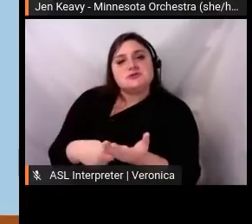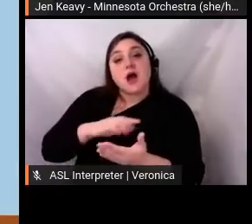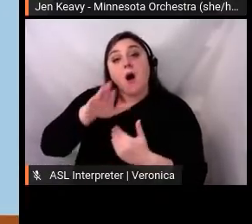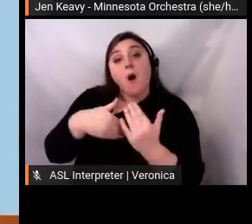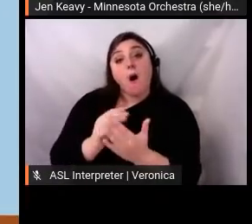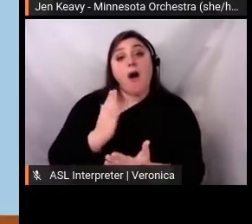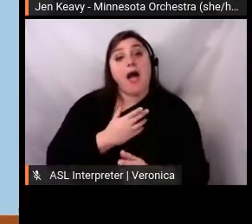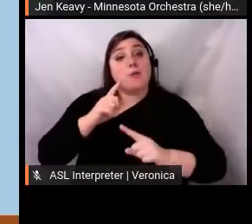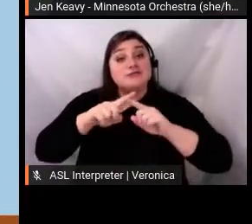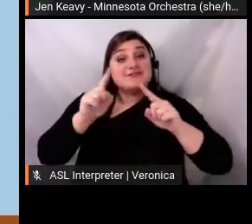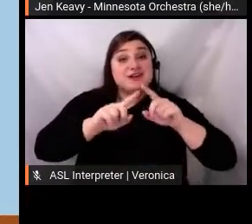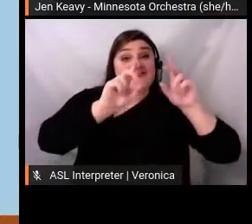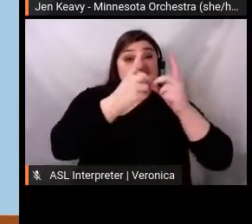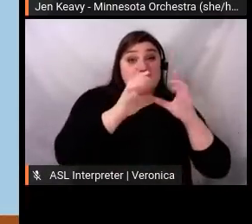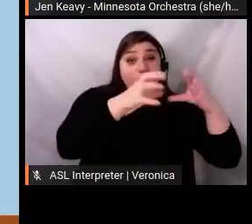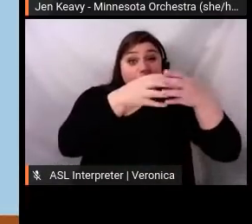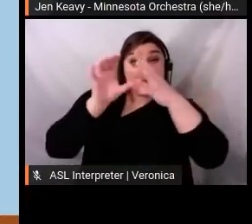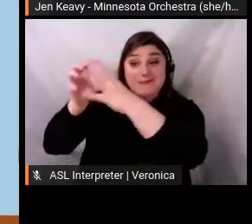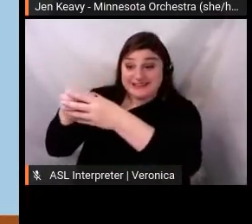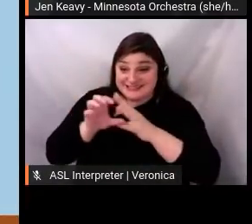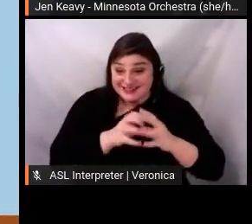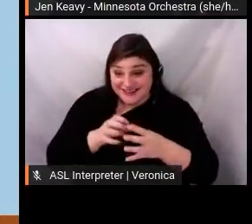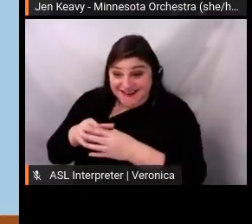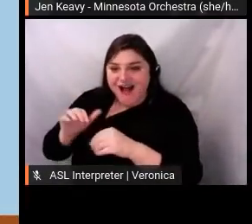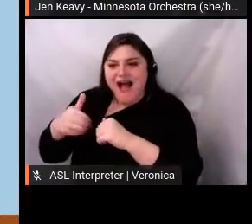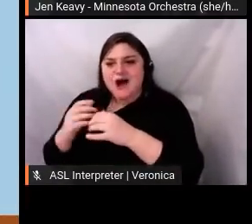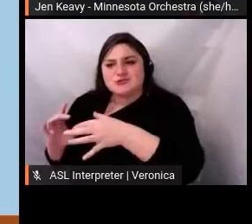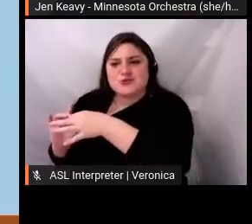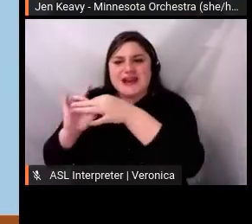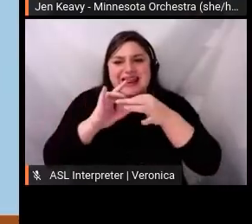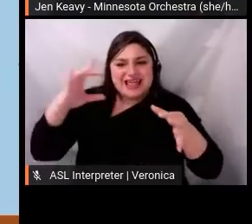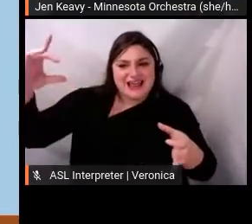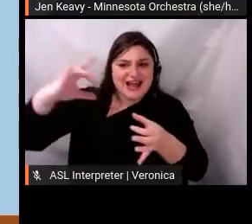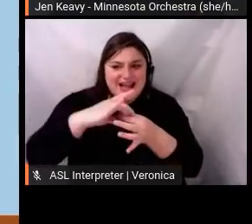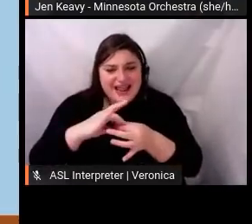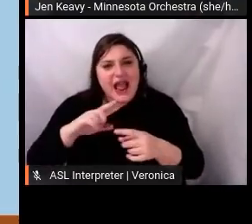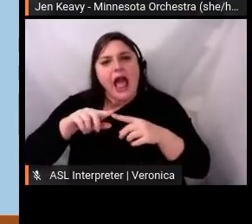communications and content priorities; a holistic view of our customer